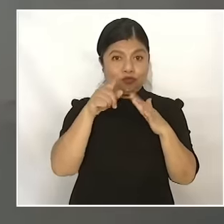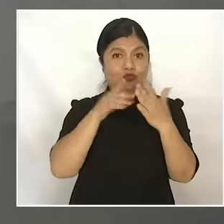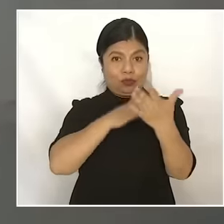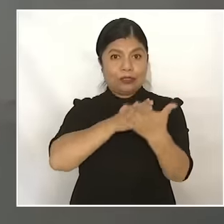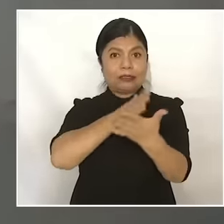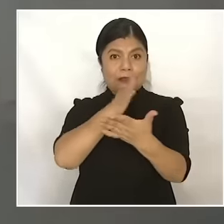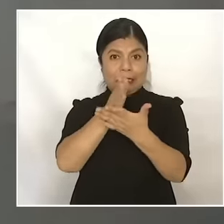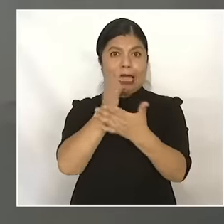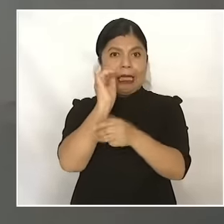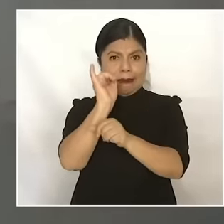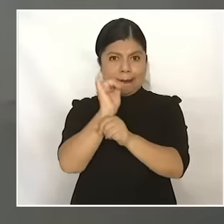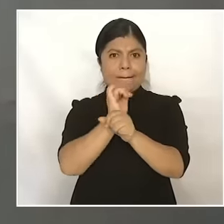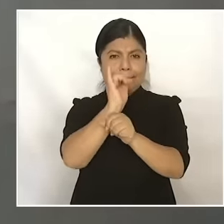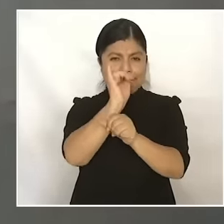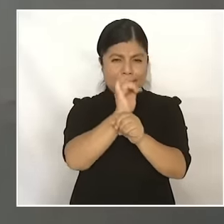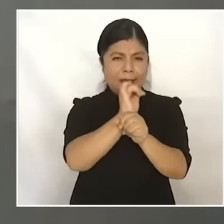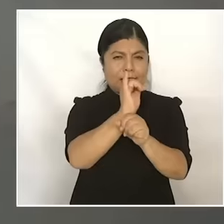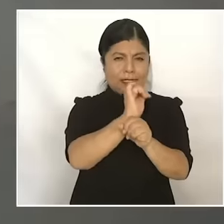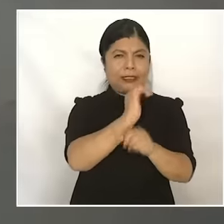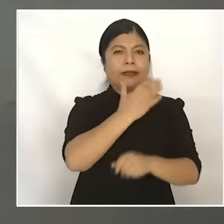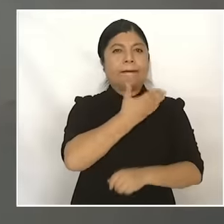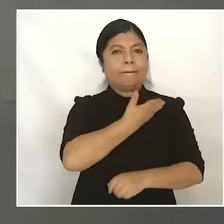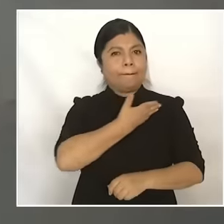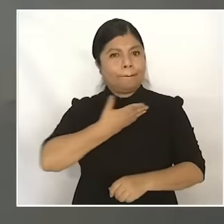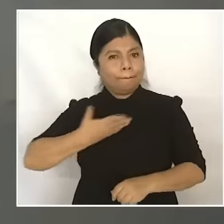prime ministers, which heads of state have a doctorate level,